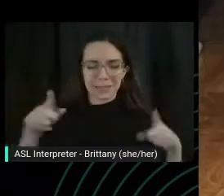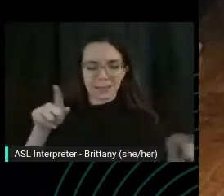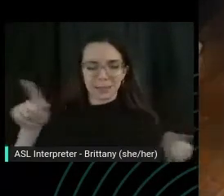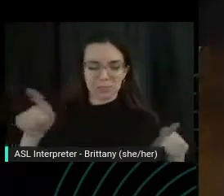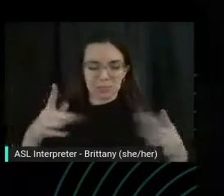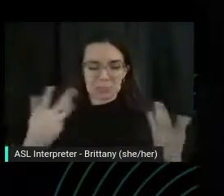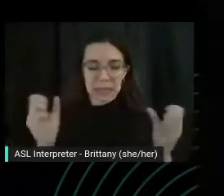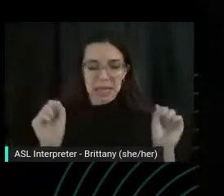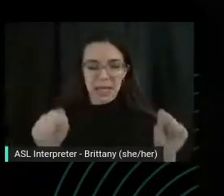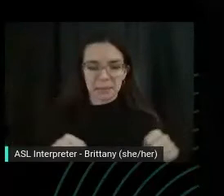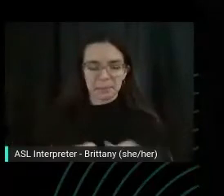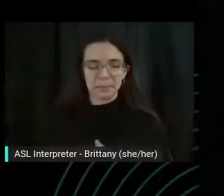Your legs to the front.